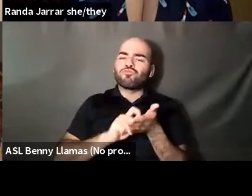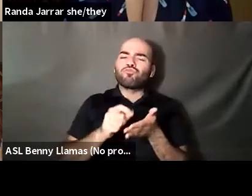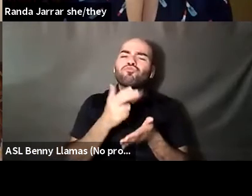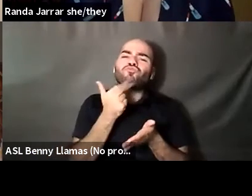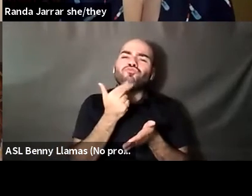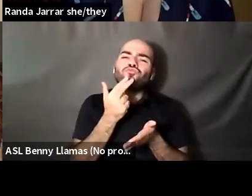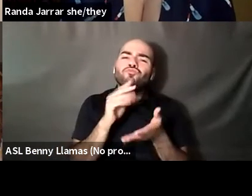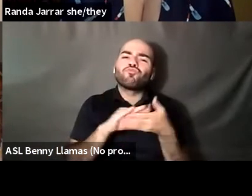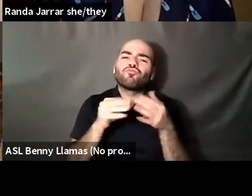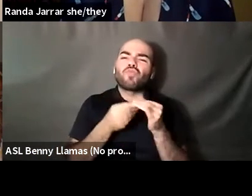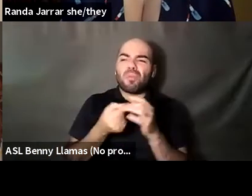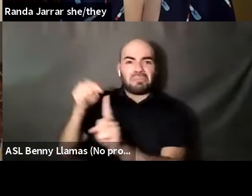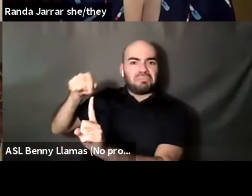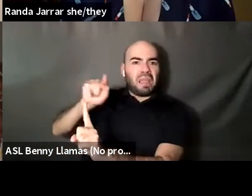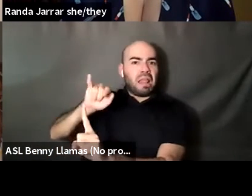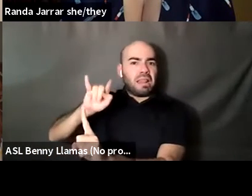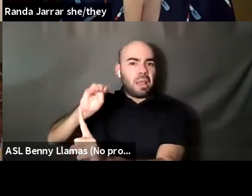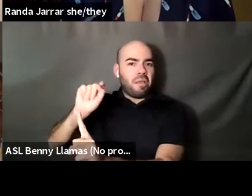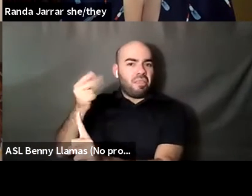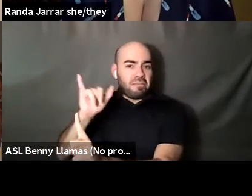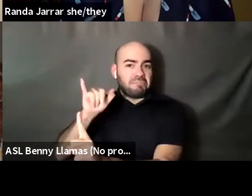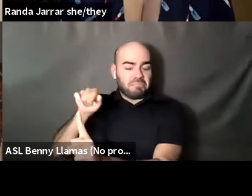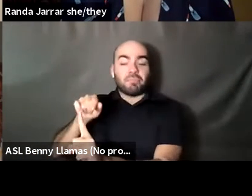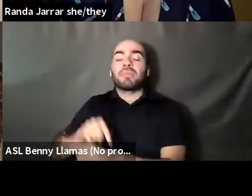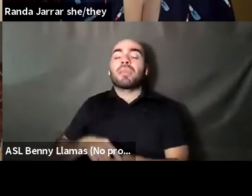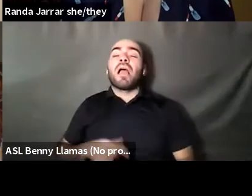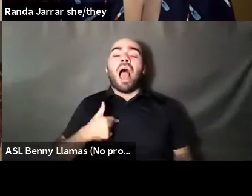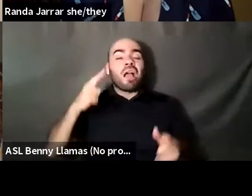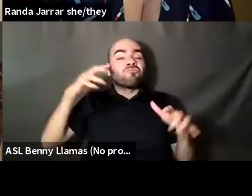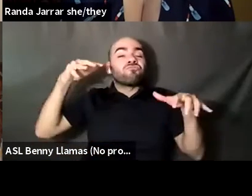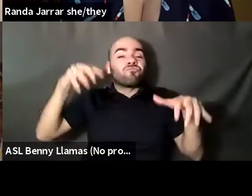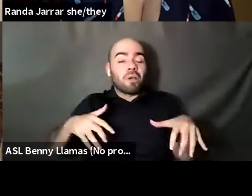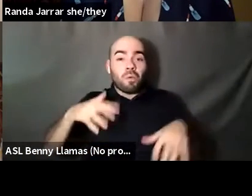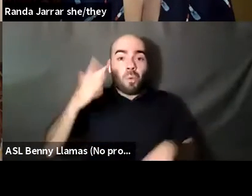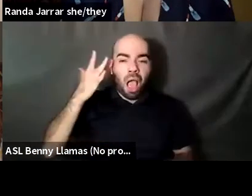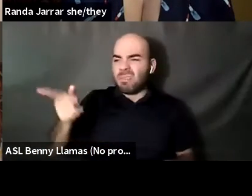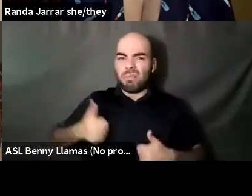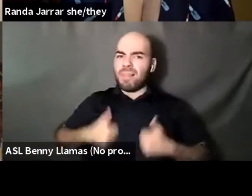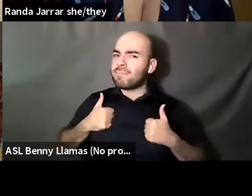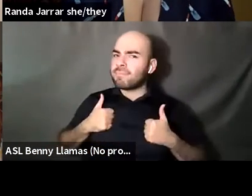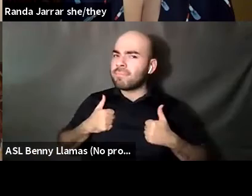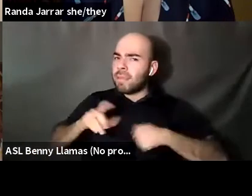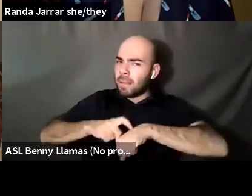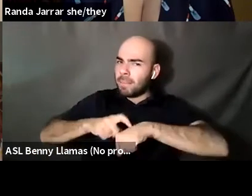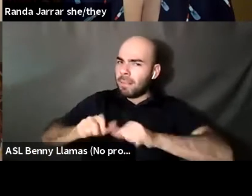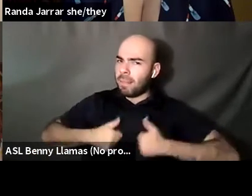Nahshon Anderson: I was really shocked when Timothy, when I had read one of this was, he was still alive and I had read one of his advertisements on boy calm.